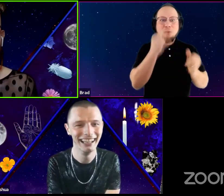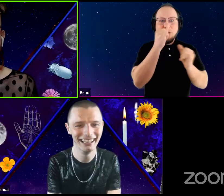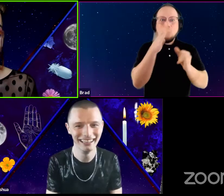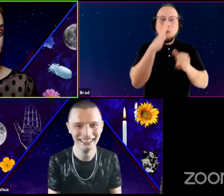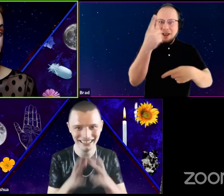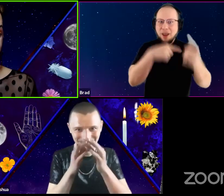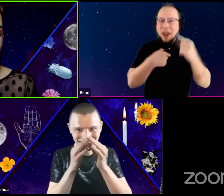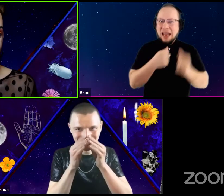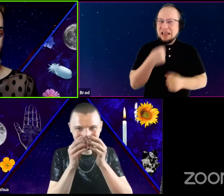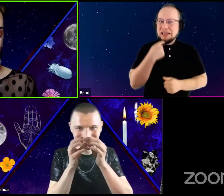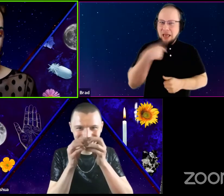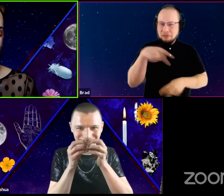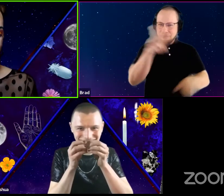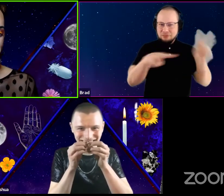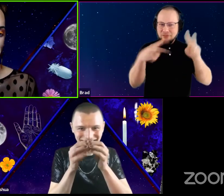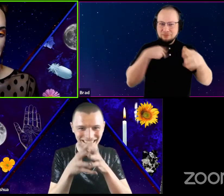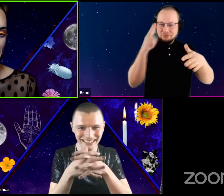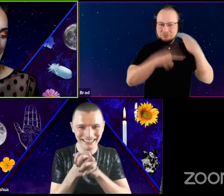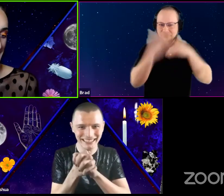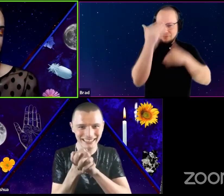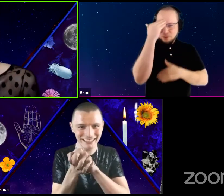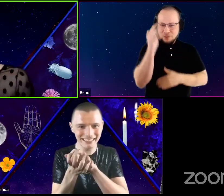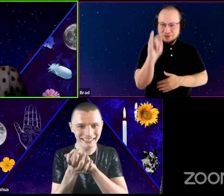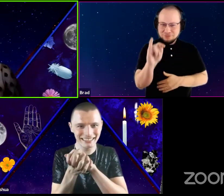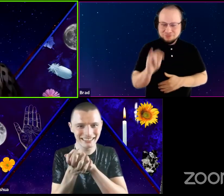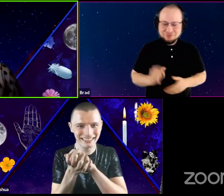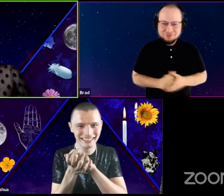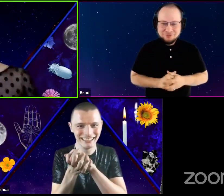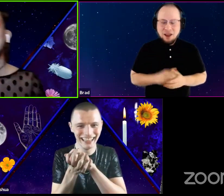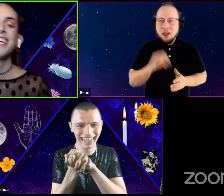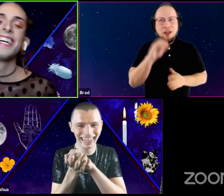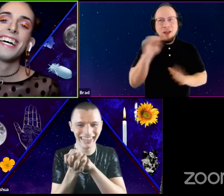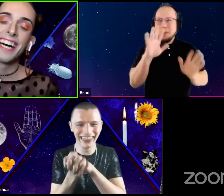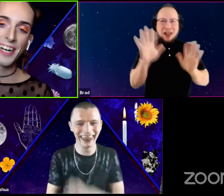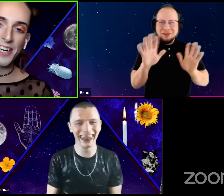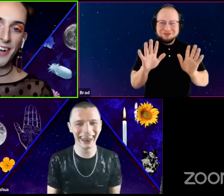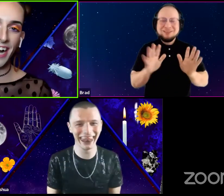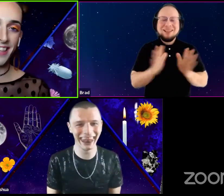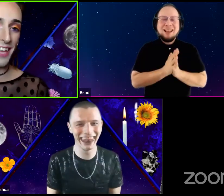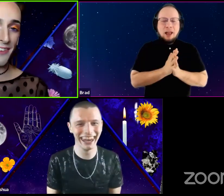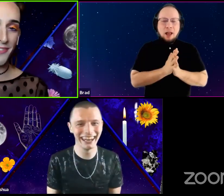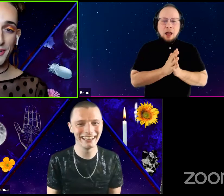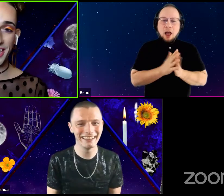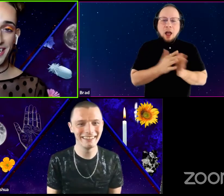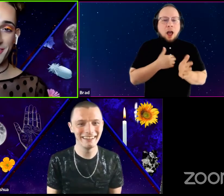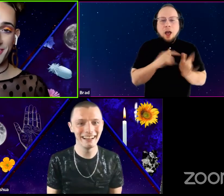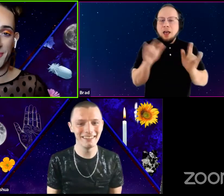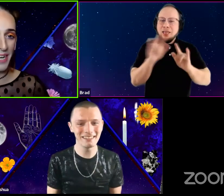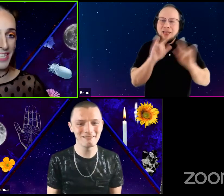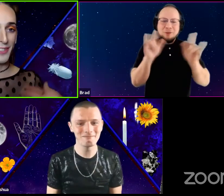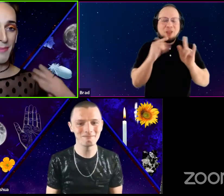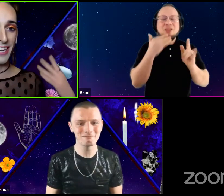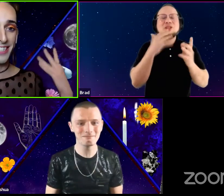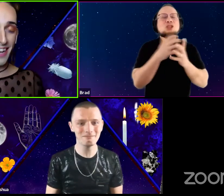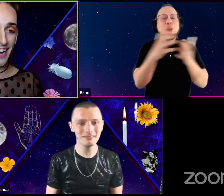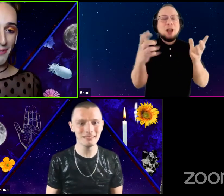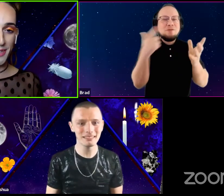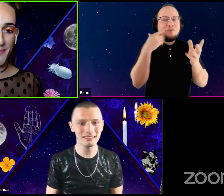I can tell, you know, we, oh my gosh. I love you. Thank you so much for spending time with me.